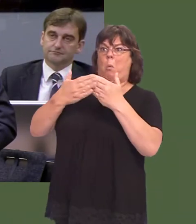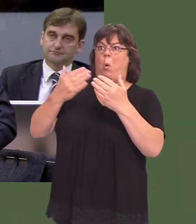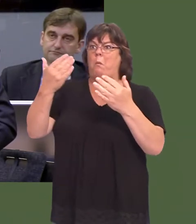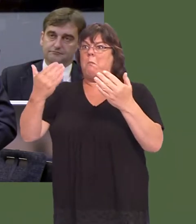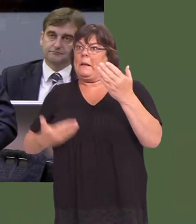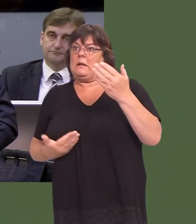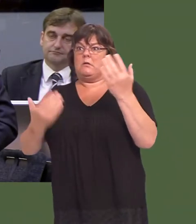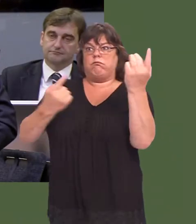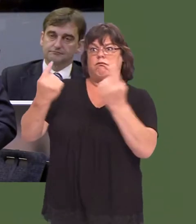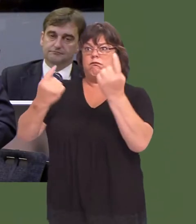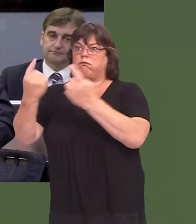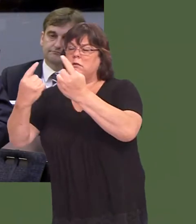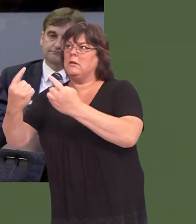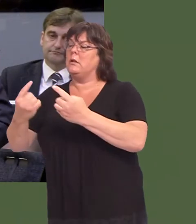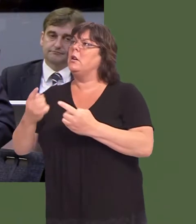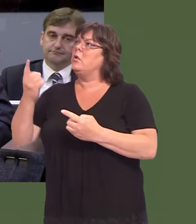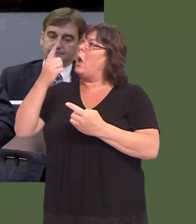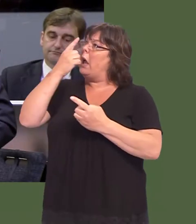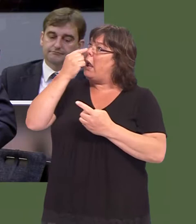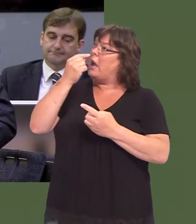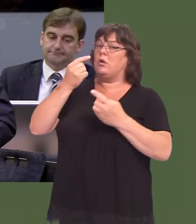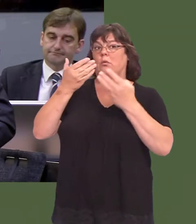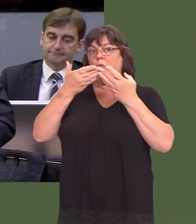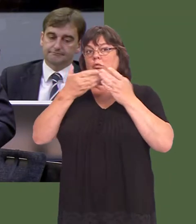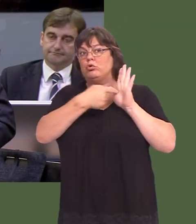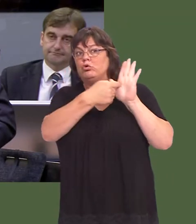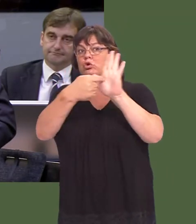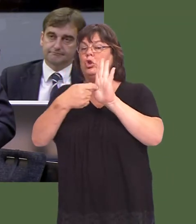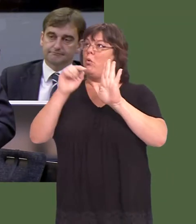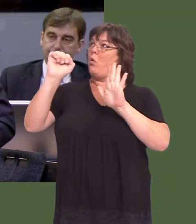Will you, therefore, make public the evidence that youíve based your decision on to sanction